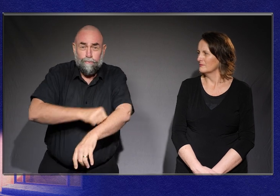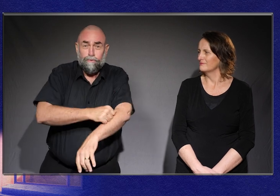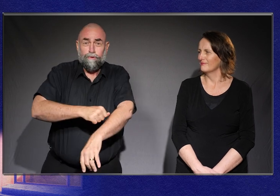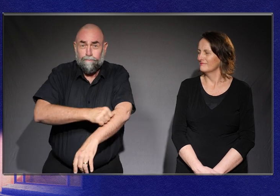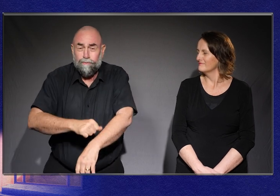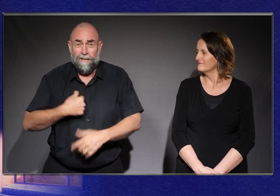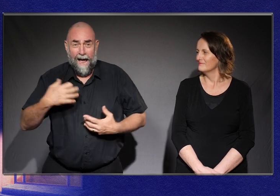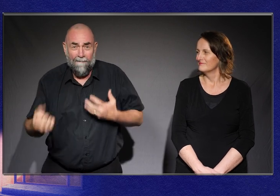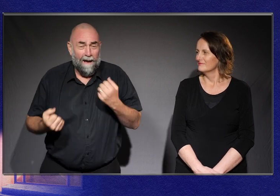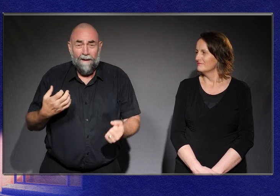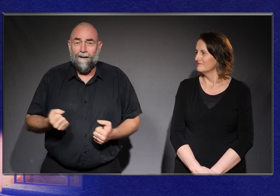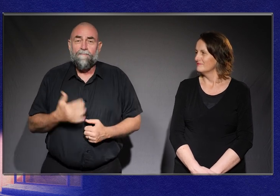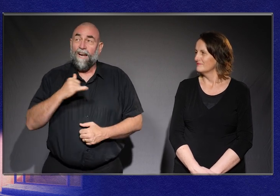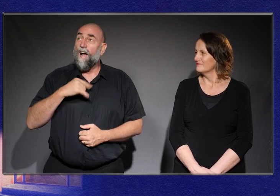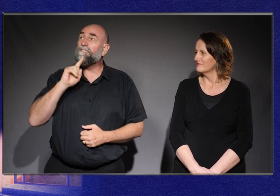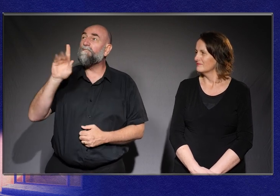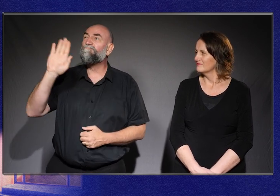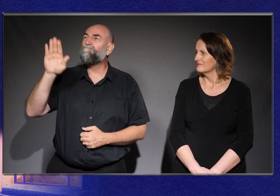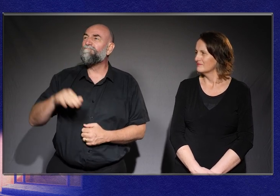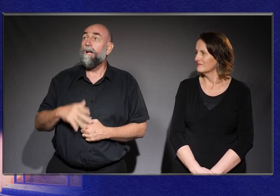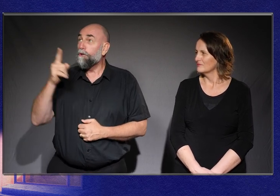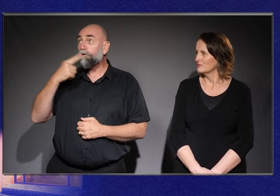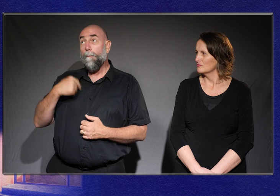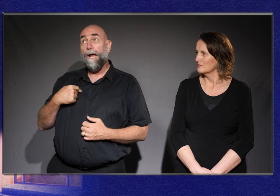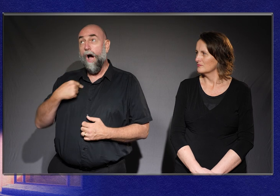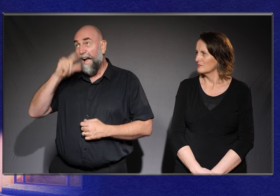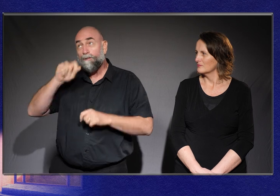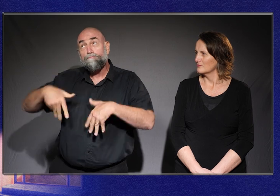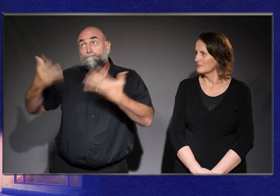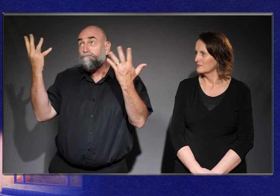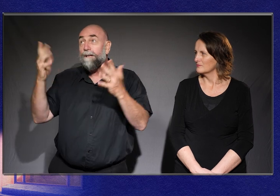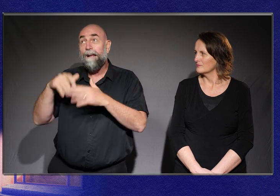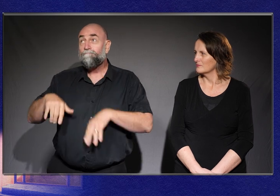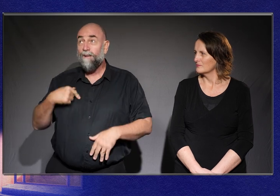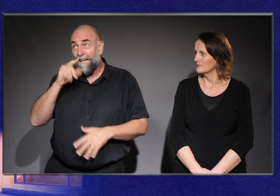And I said to him, you told me I could do anything.